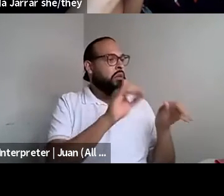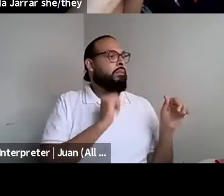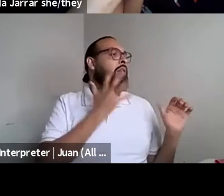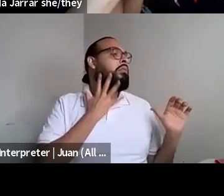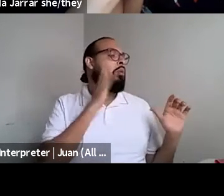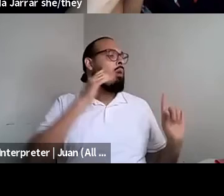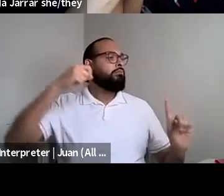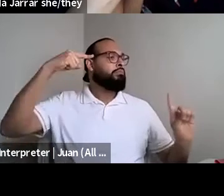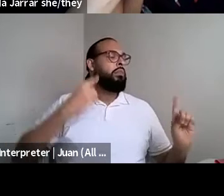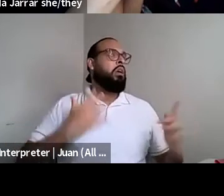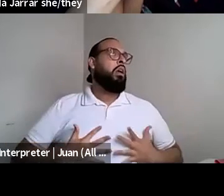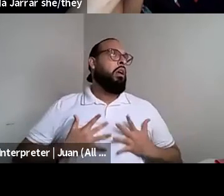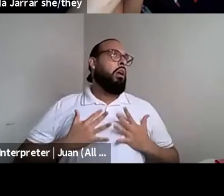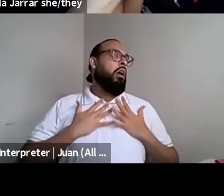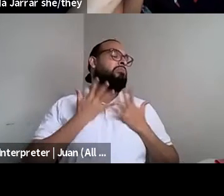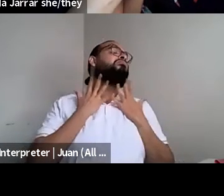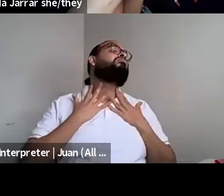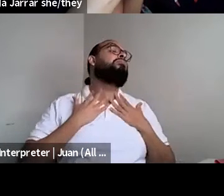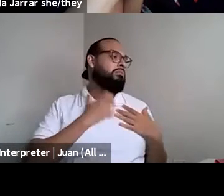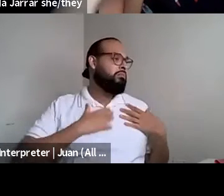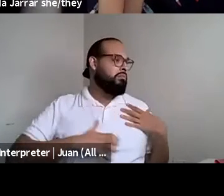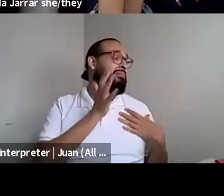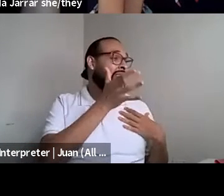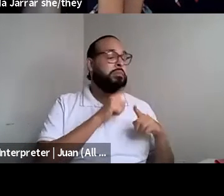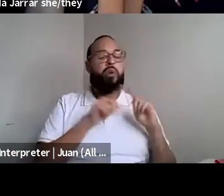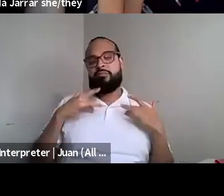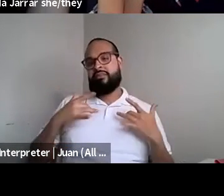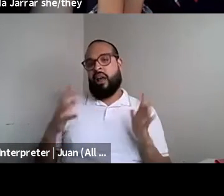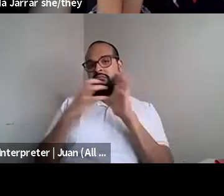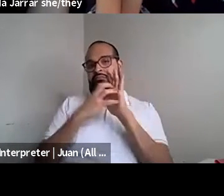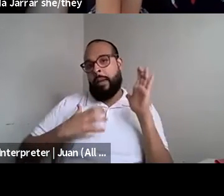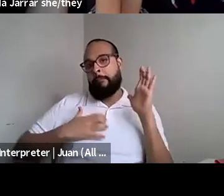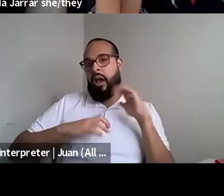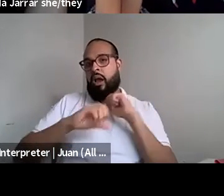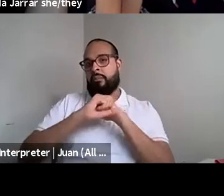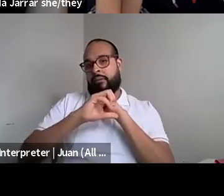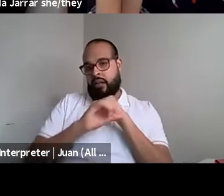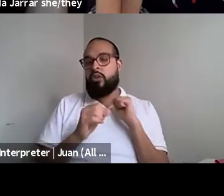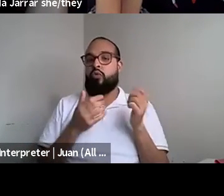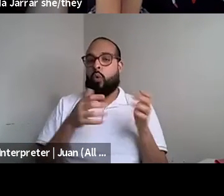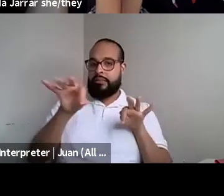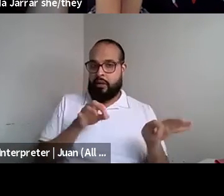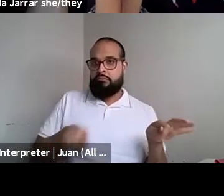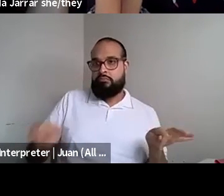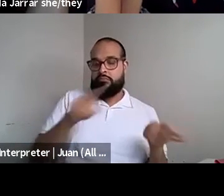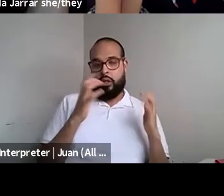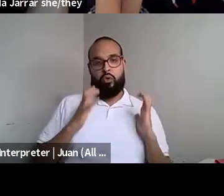Nahshon Anderson: And so I use that in my advertising. Nahshon Anderson: To convey to my customers that I did a radical fashion.